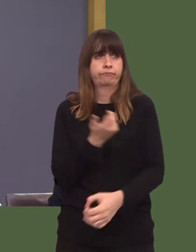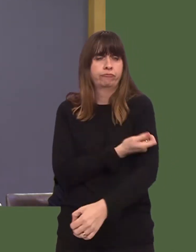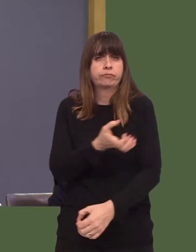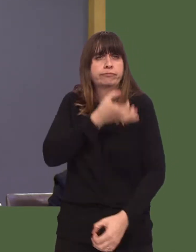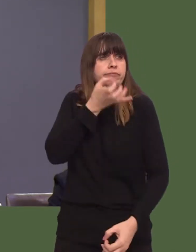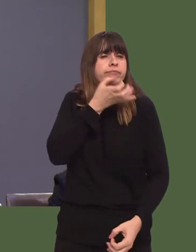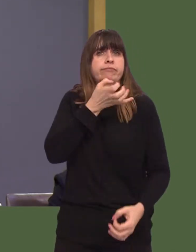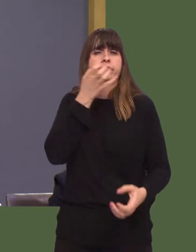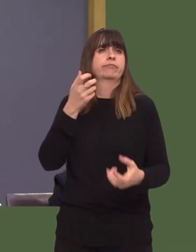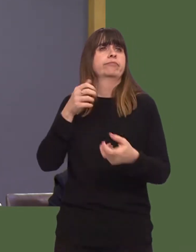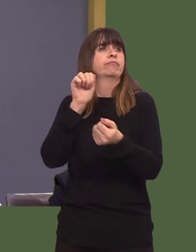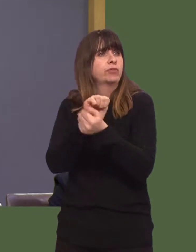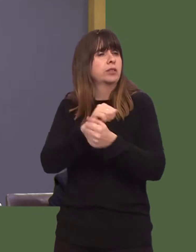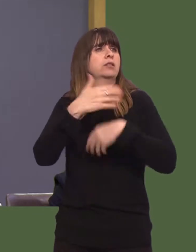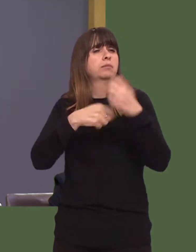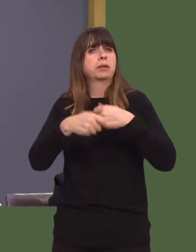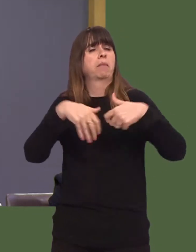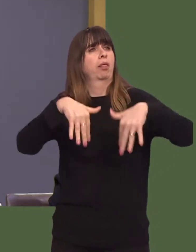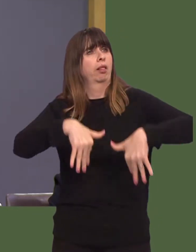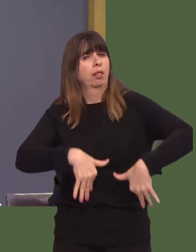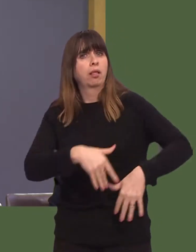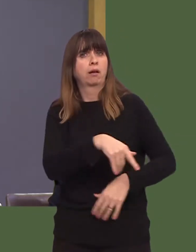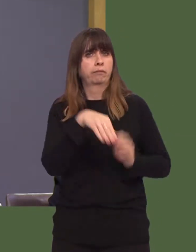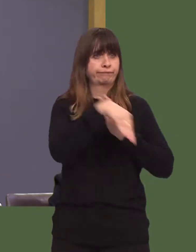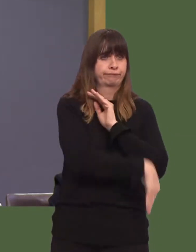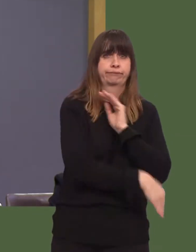sense of loneliness. The legislation that the First Minister has referred to is acknowledged as having made